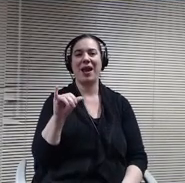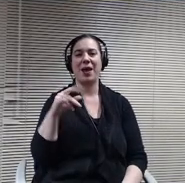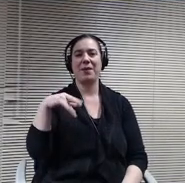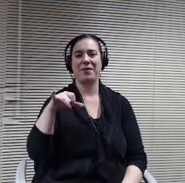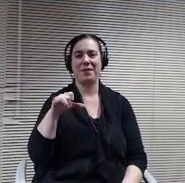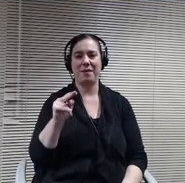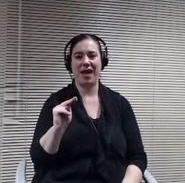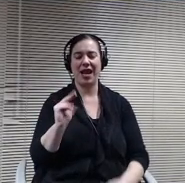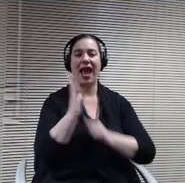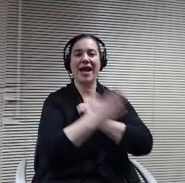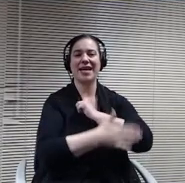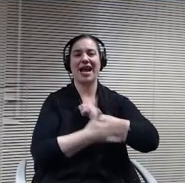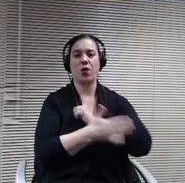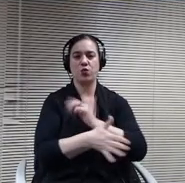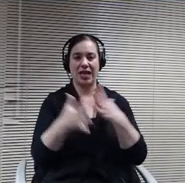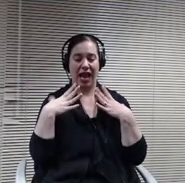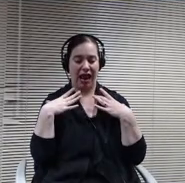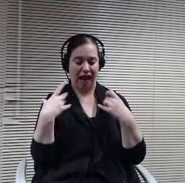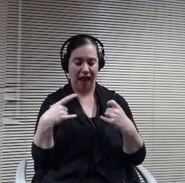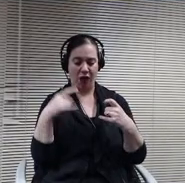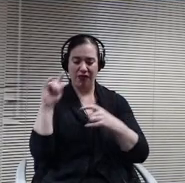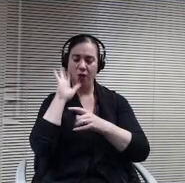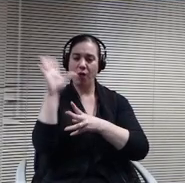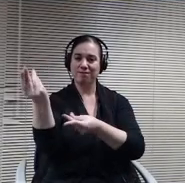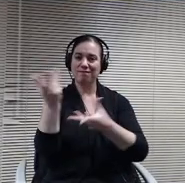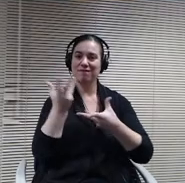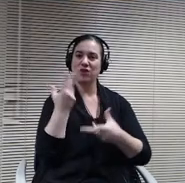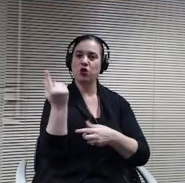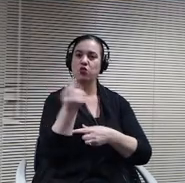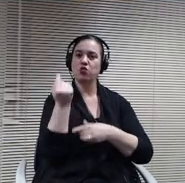morning. However, the data are often, you know, relatively